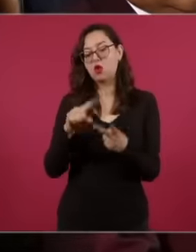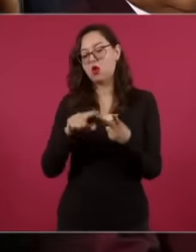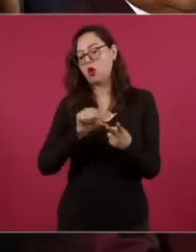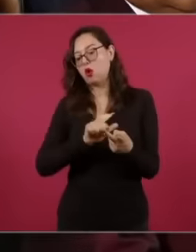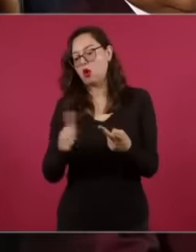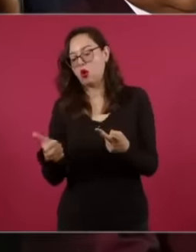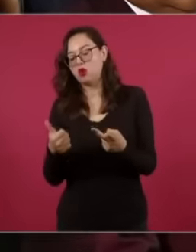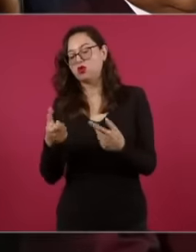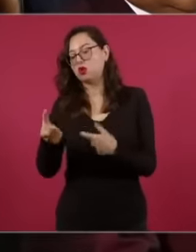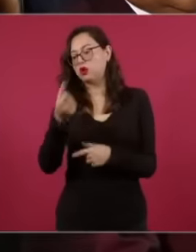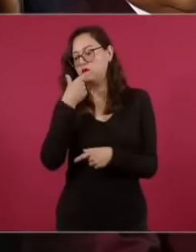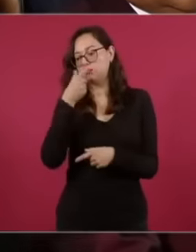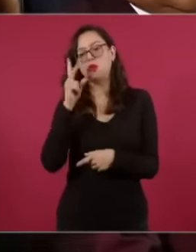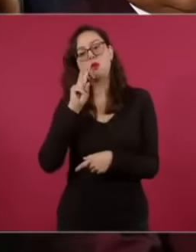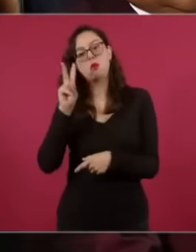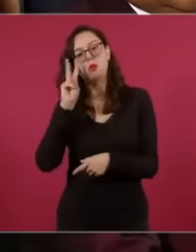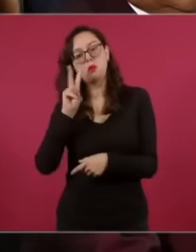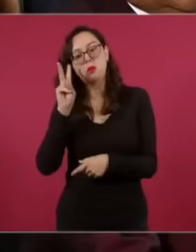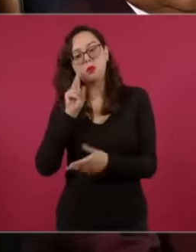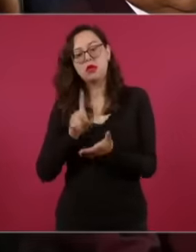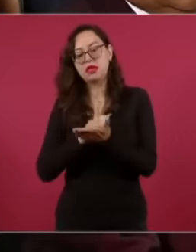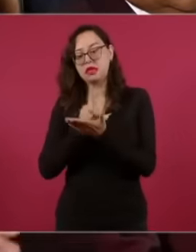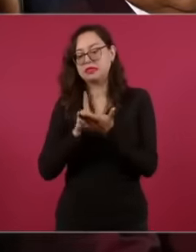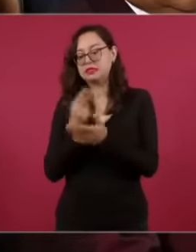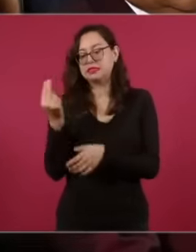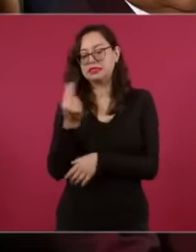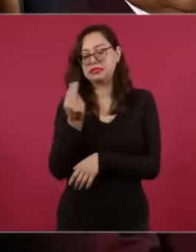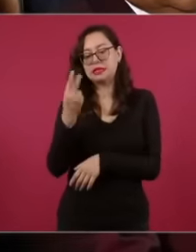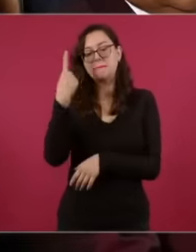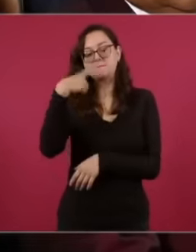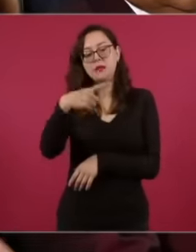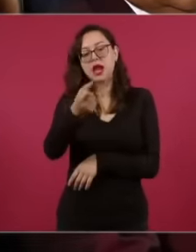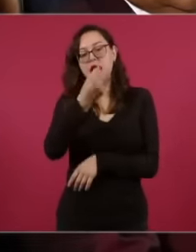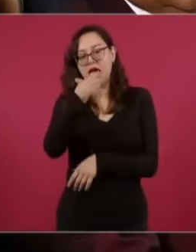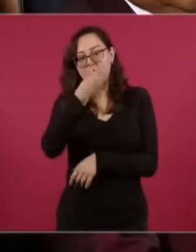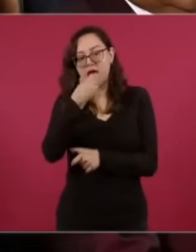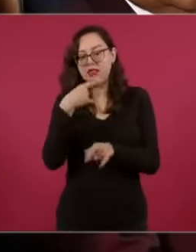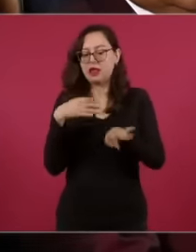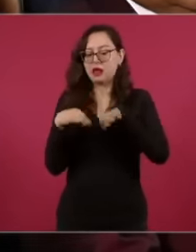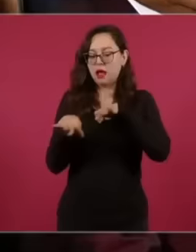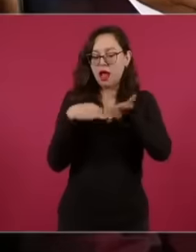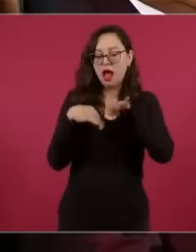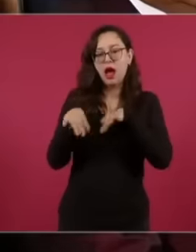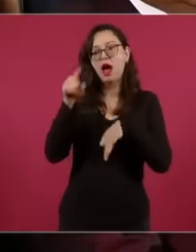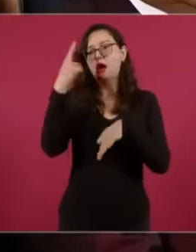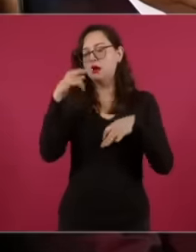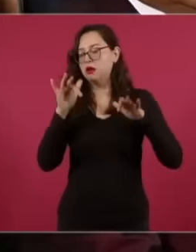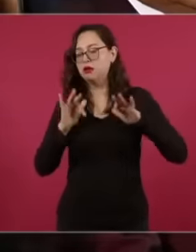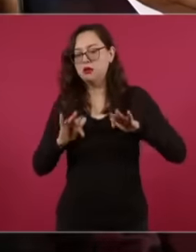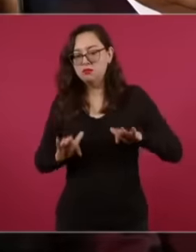methadone to have a normal life to be able to work to be able to live with his